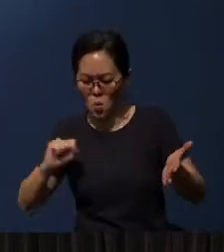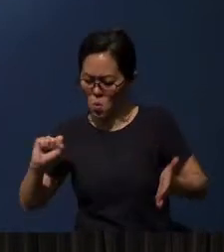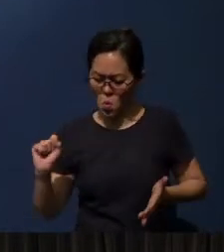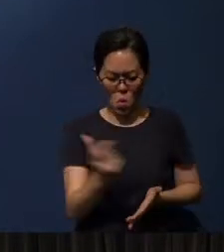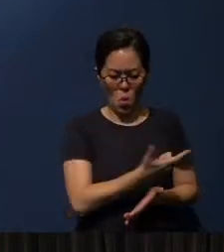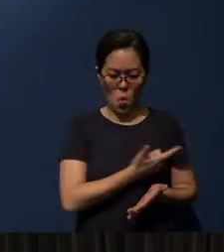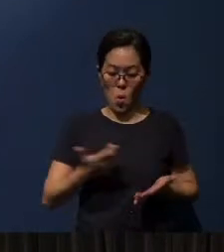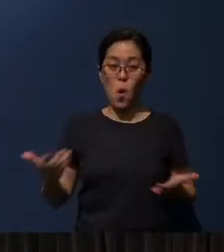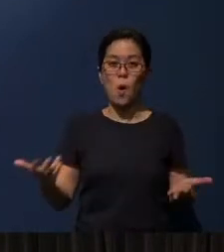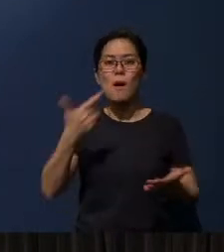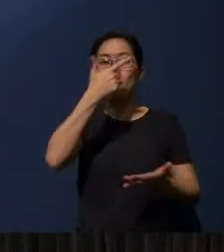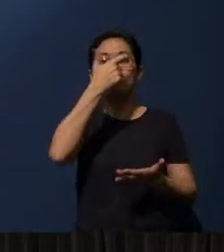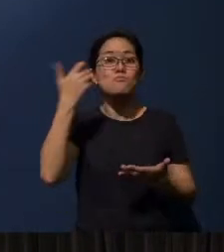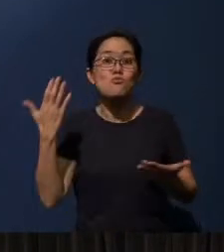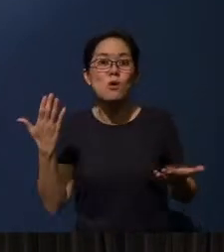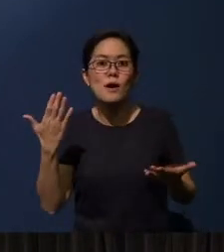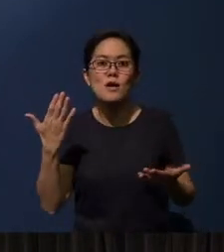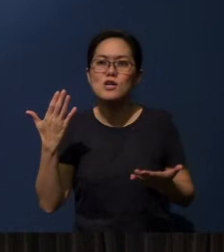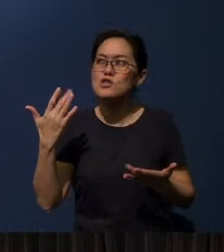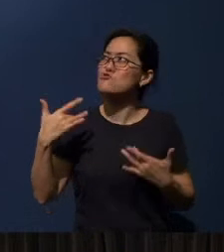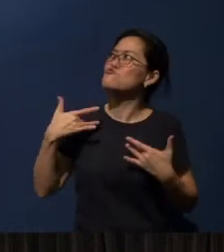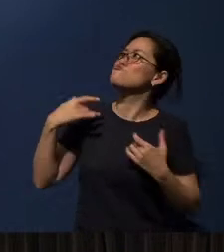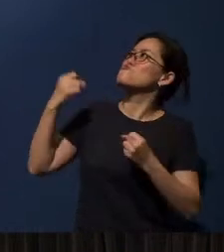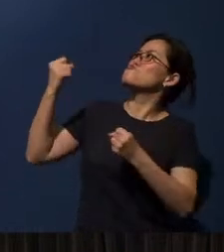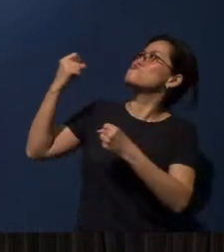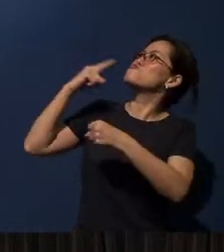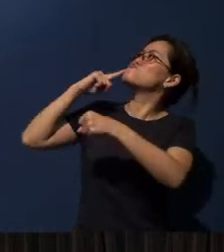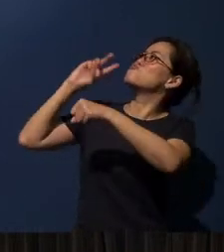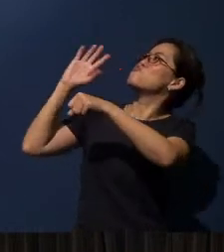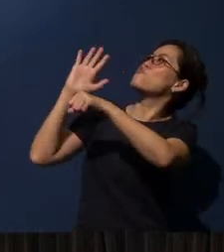because of the warranty, or the confidence of the guarantee